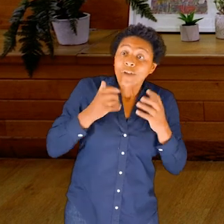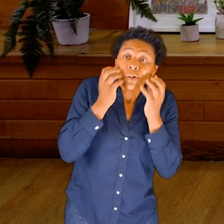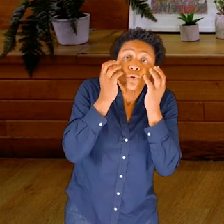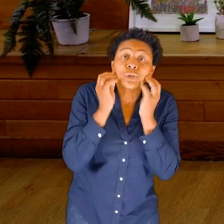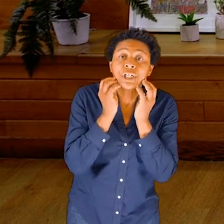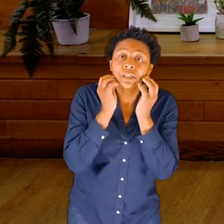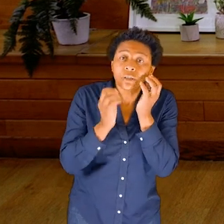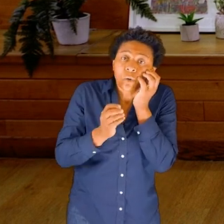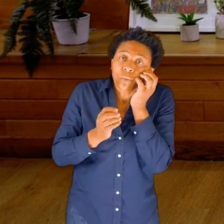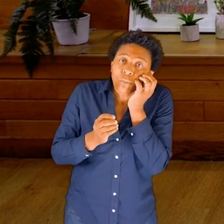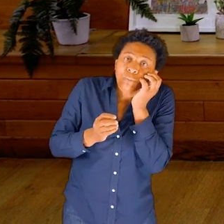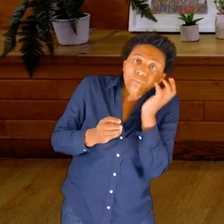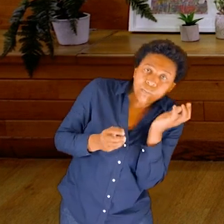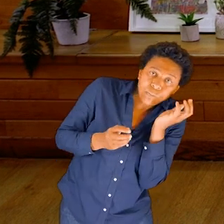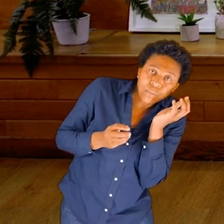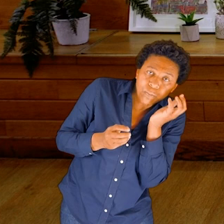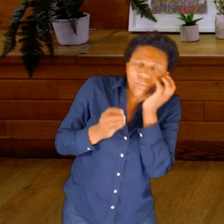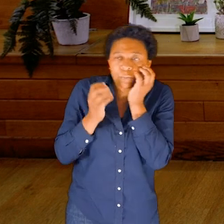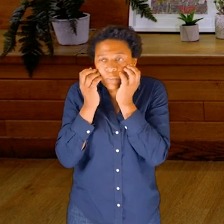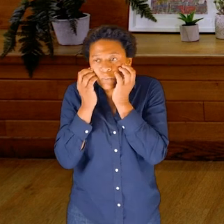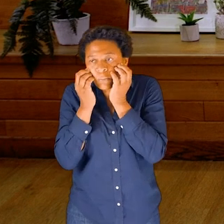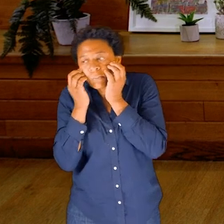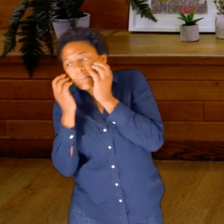As I turn to the other side, the other cheek.